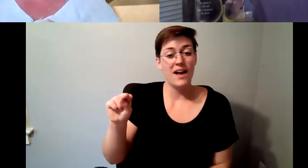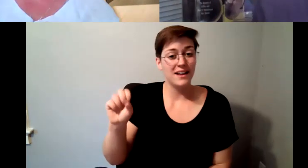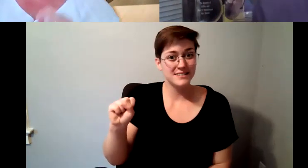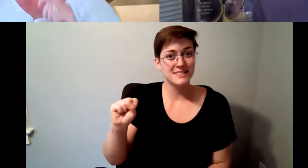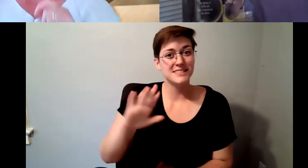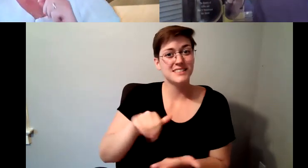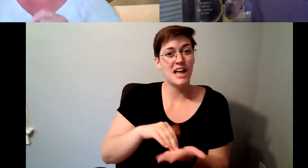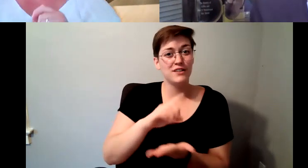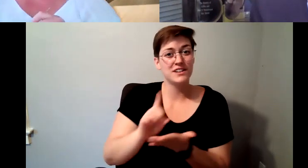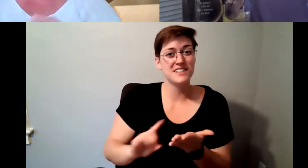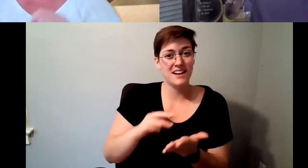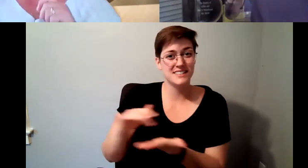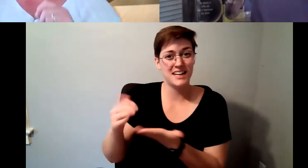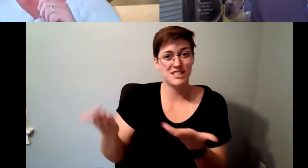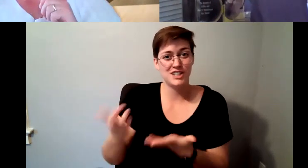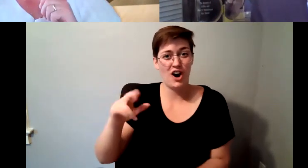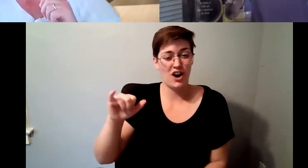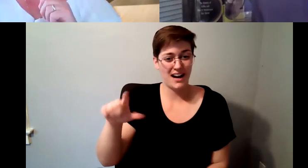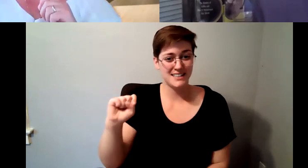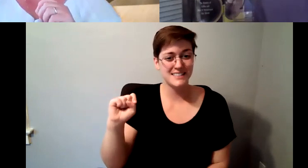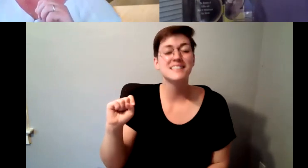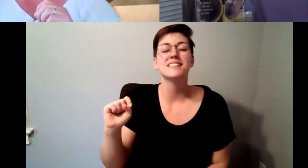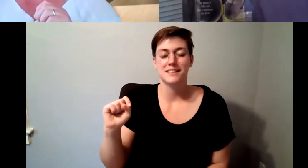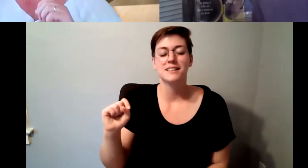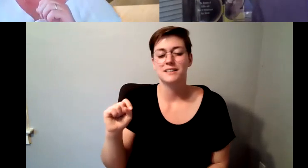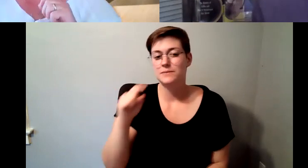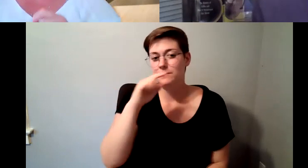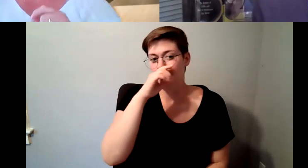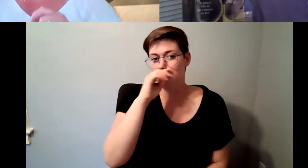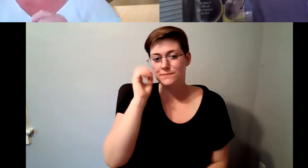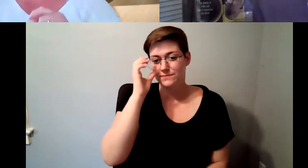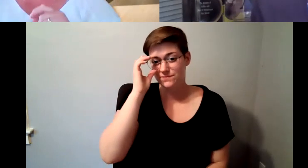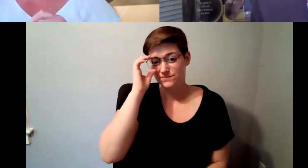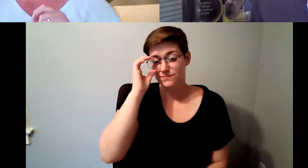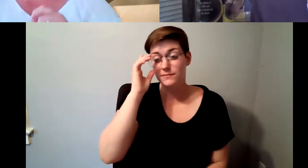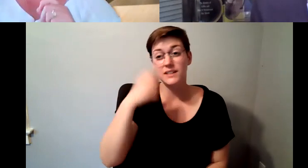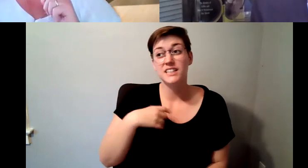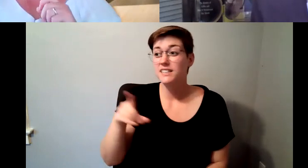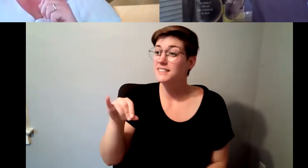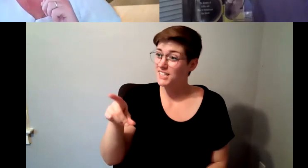Kelly Redder: tour they you know that they are, it has a working Espresso machine there